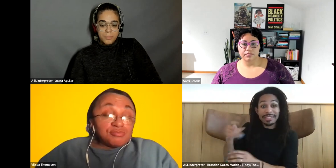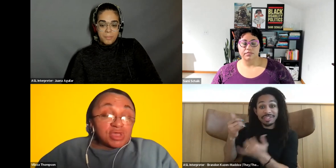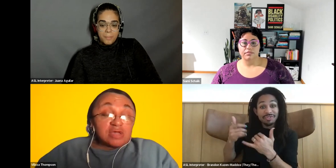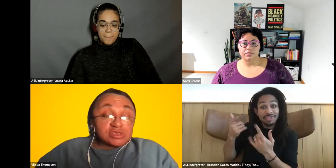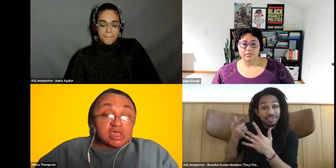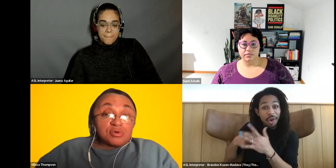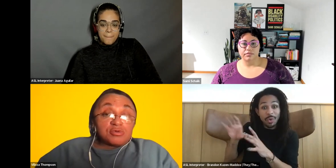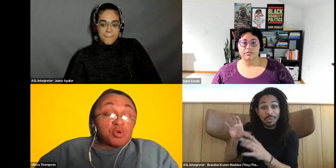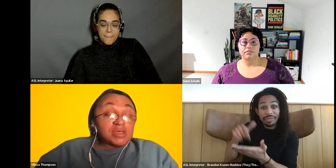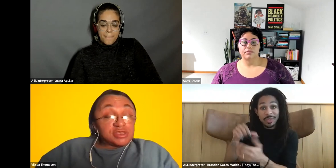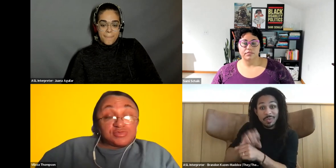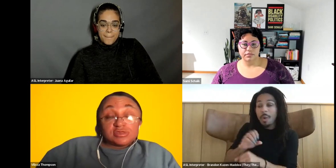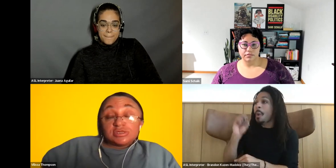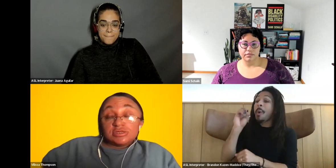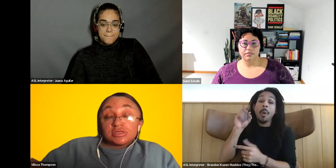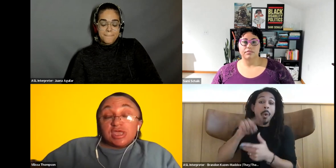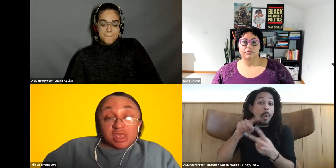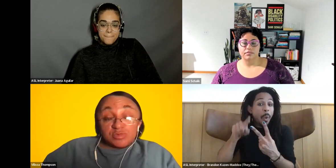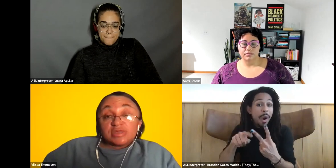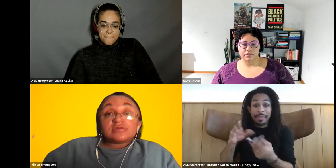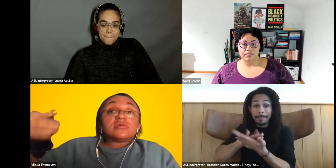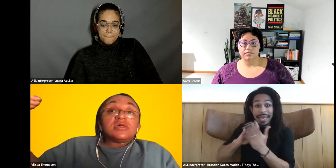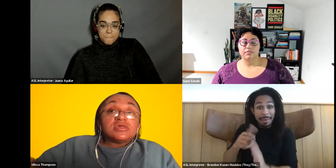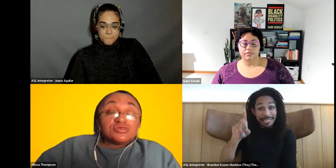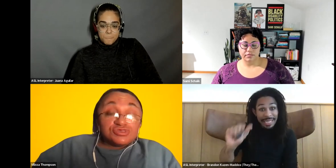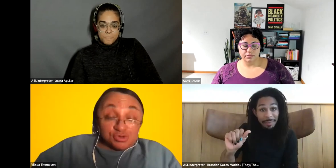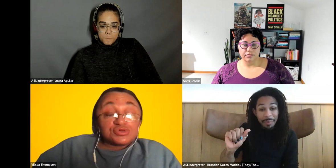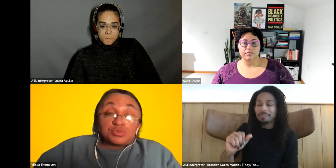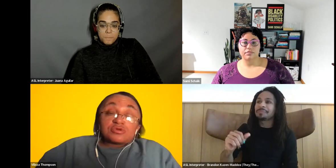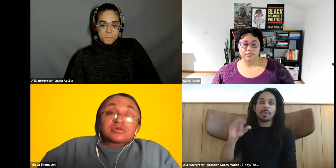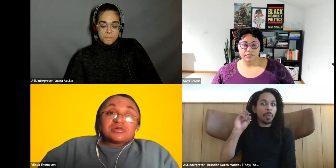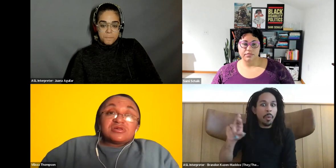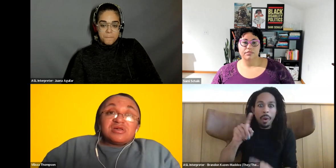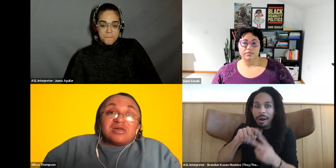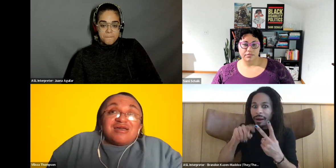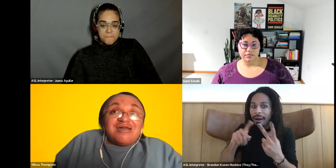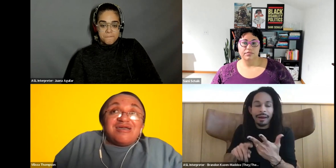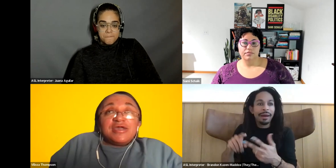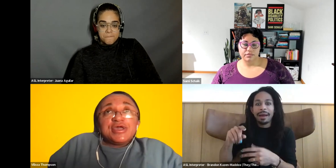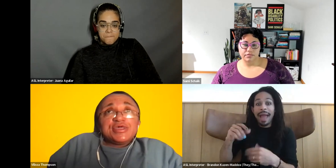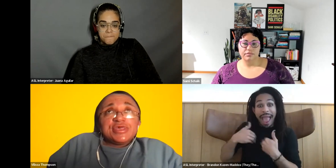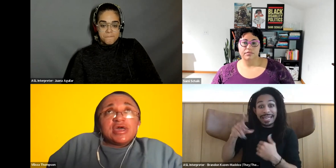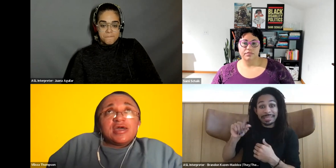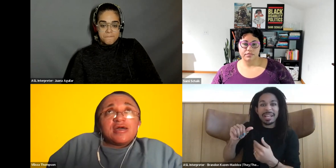Vilissa Thompson: became disabled, or had their disabilities exaggerated. Due to the work. and